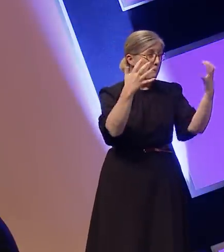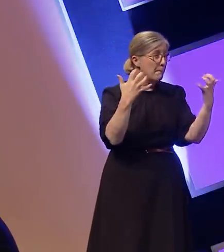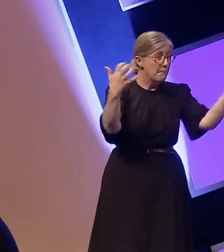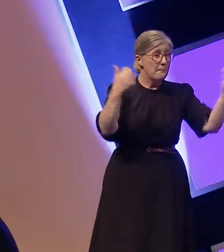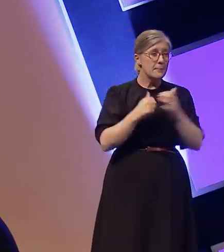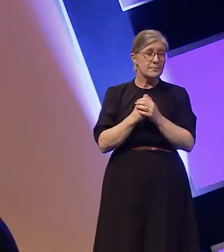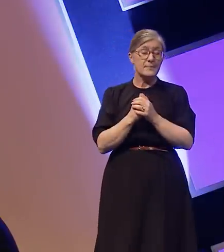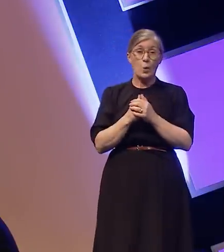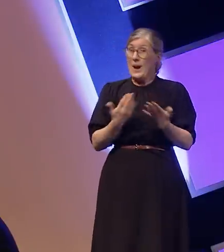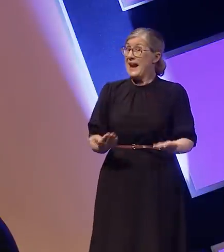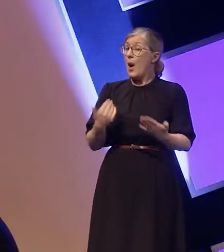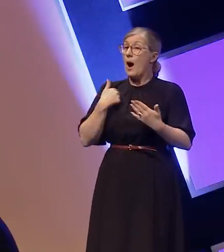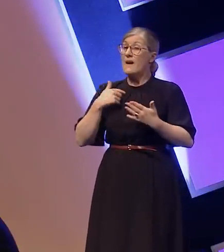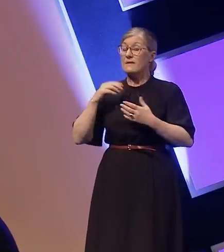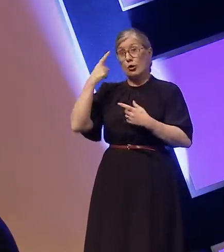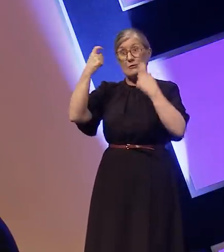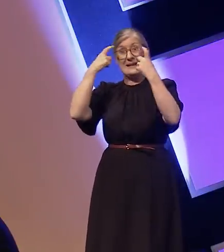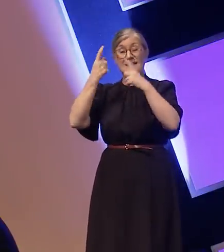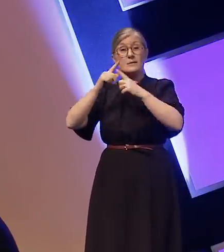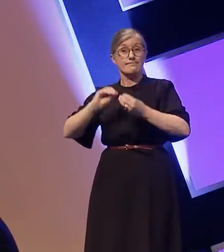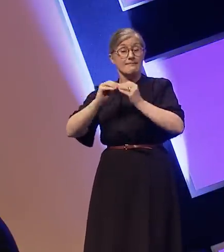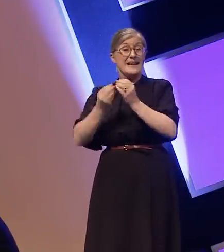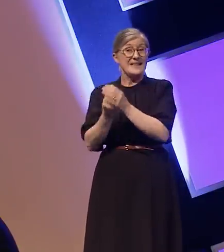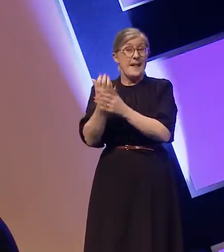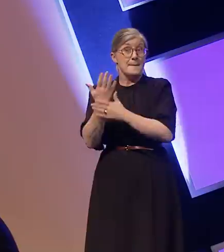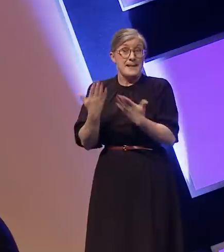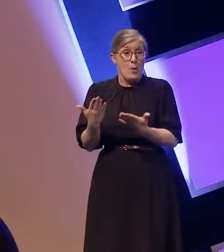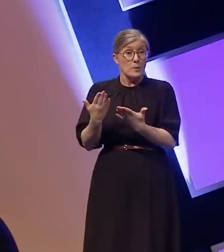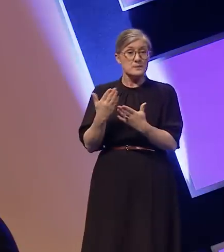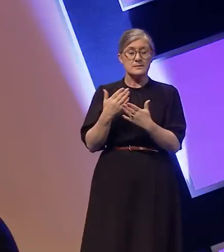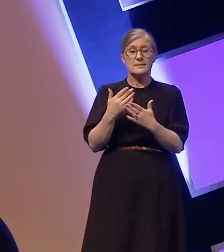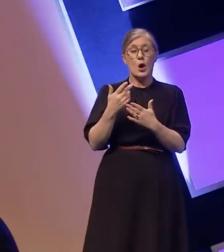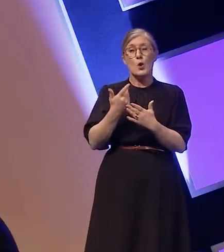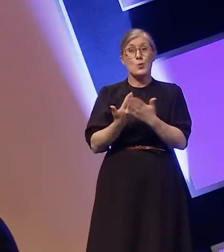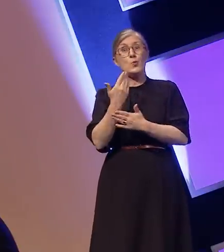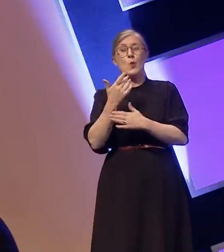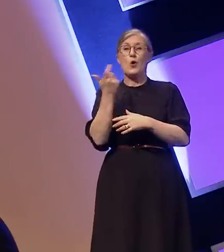currently developing a new comedy drama series that will totally bilingual and female focused.